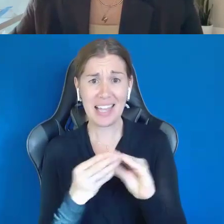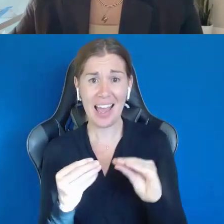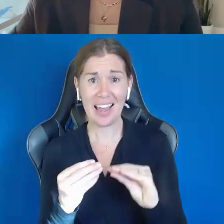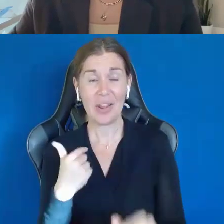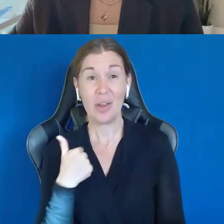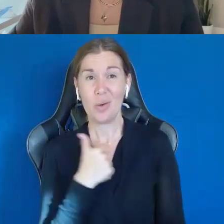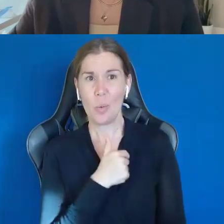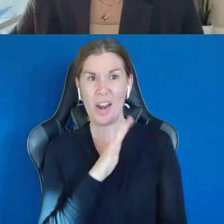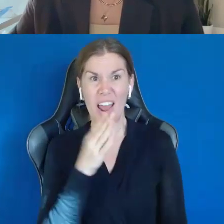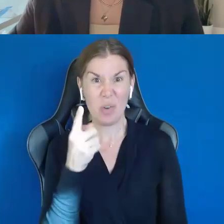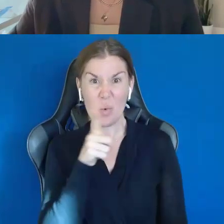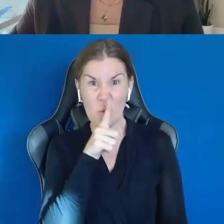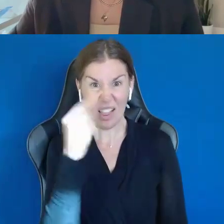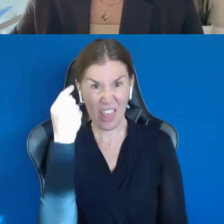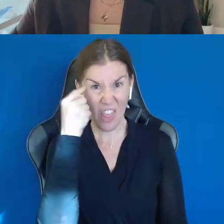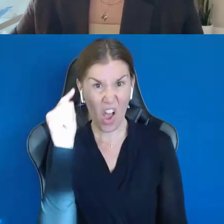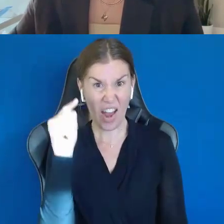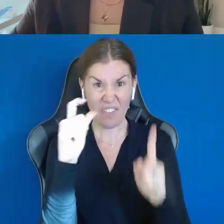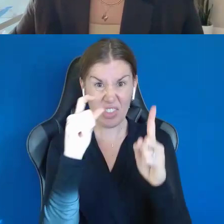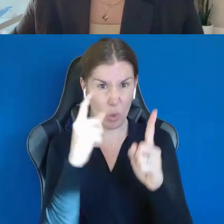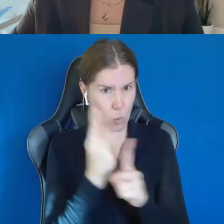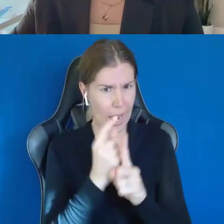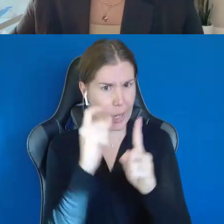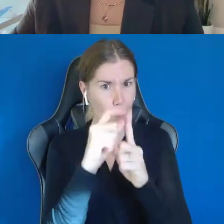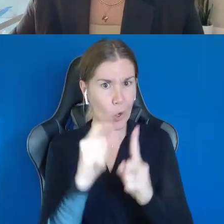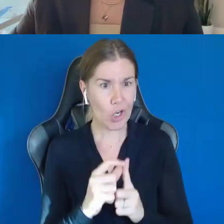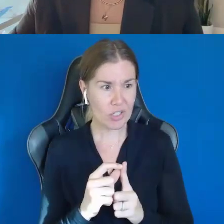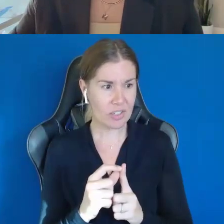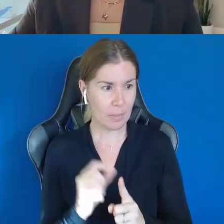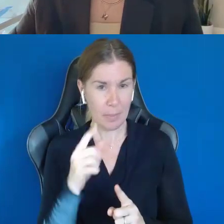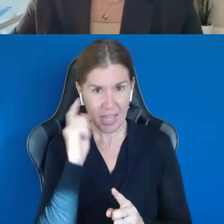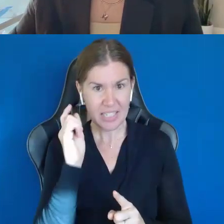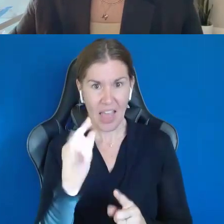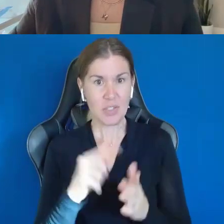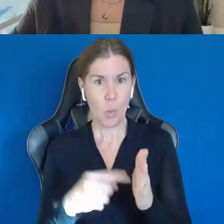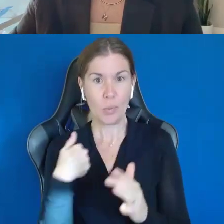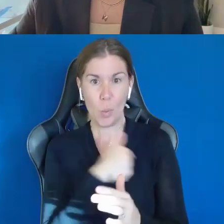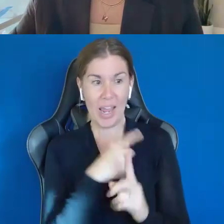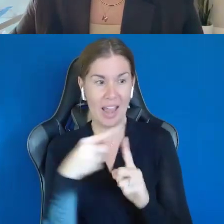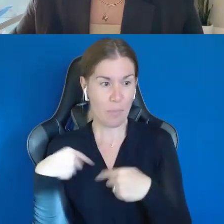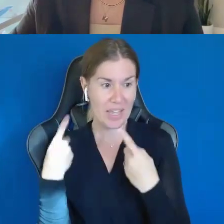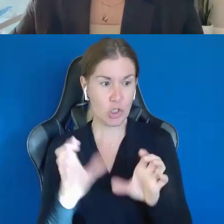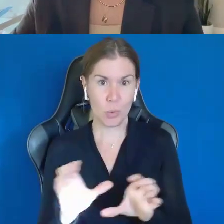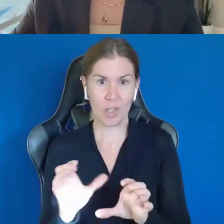this verbiage before because this is something that we've been doing, of what do you want to do?